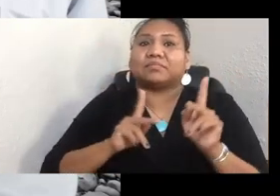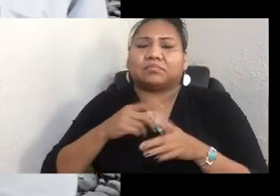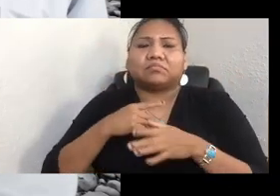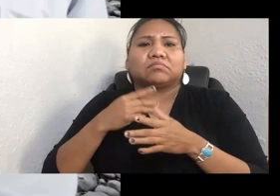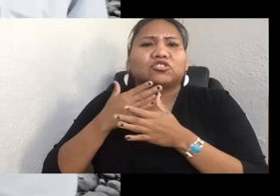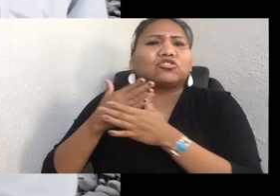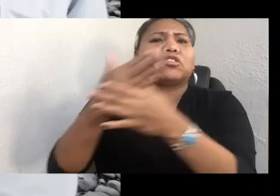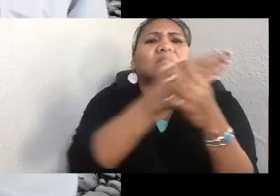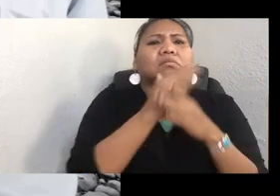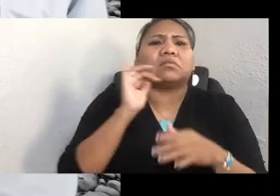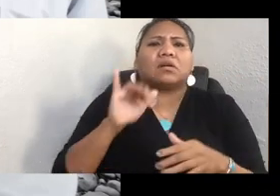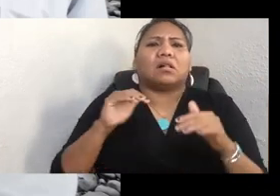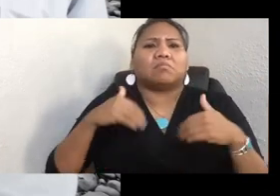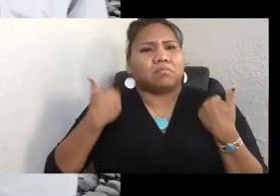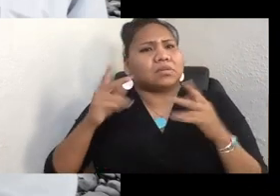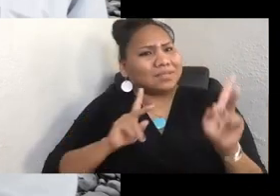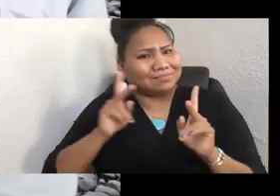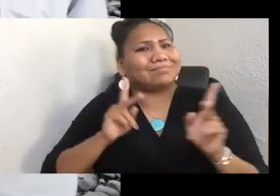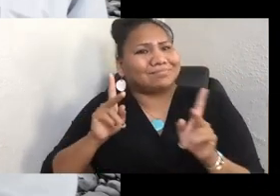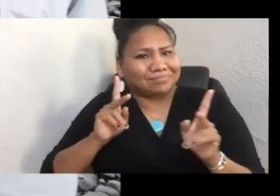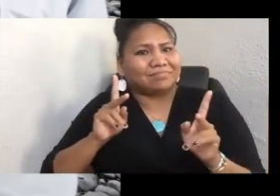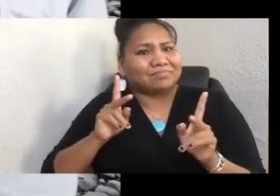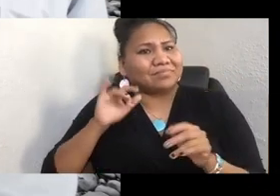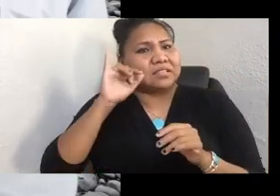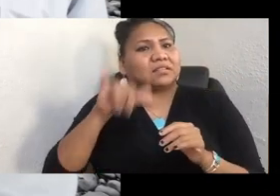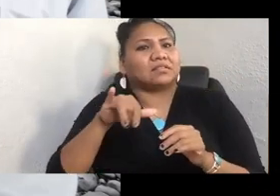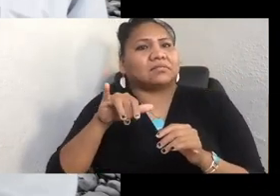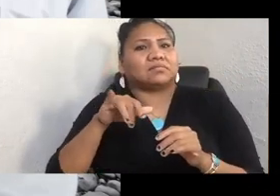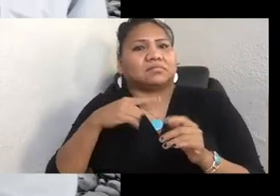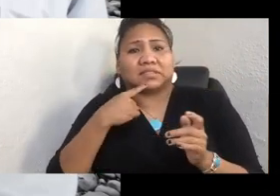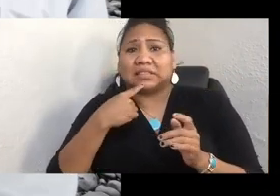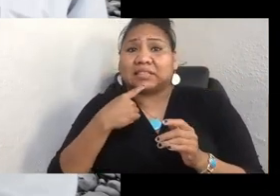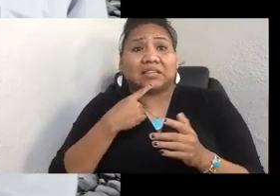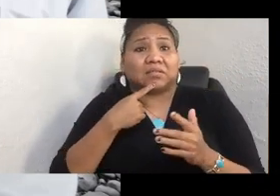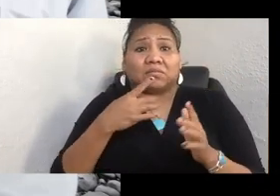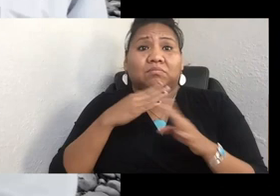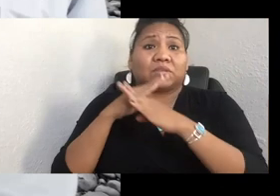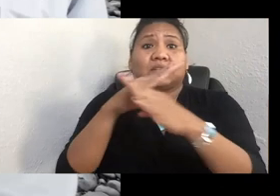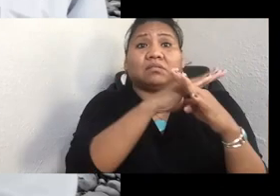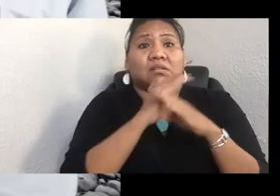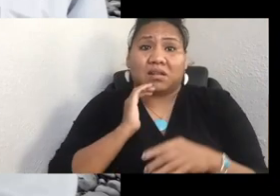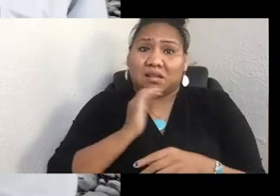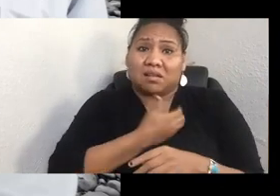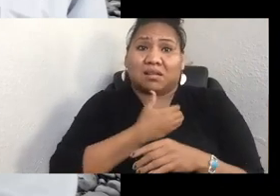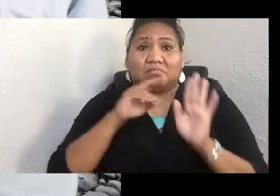This is all I have to say about the protection of our ancestral burial grounds, and our fishing rights, and our gathering rights, and our creation stories,